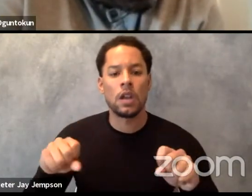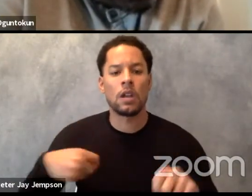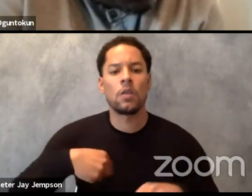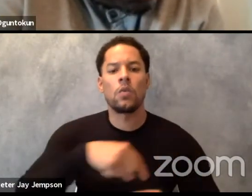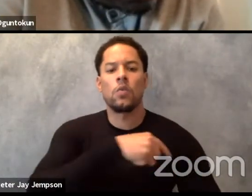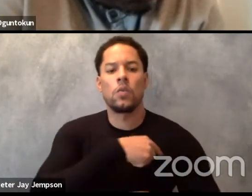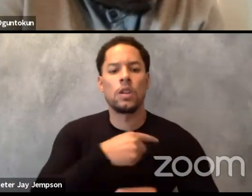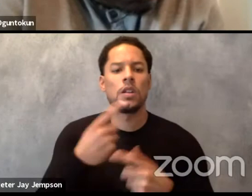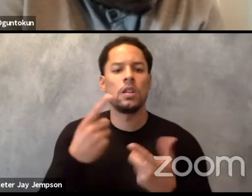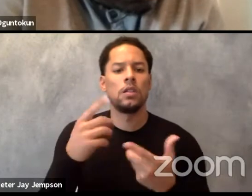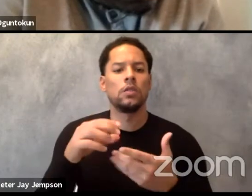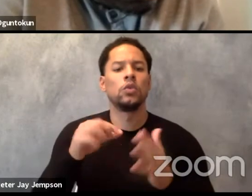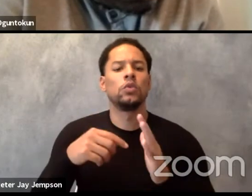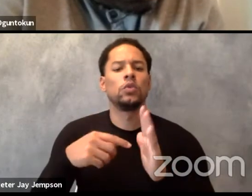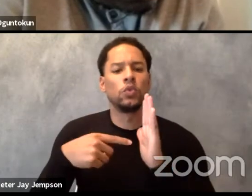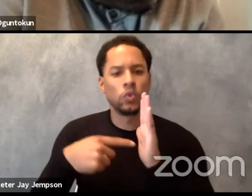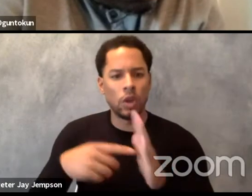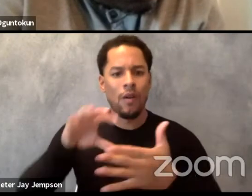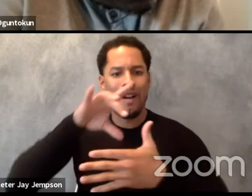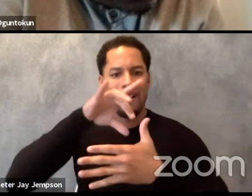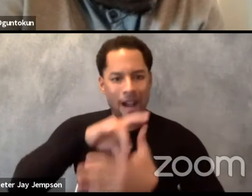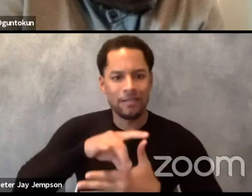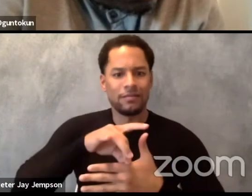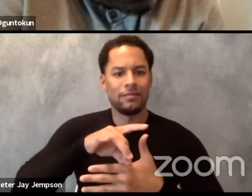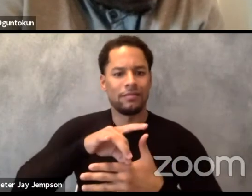and how is this important in